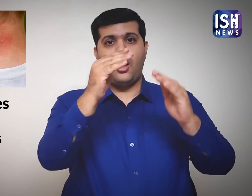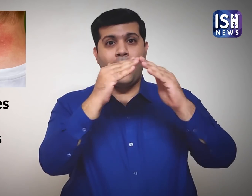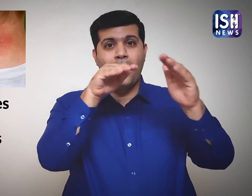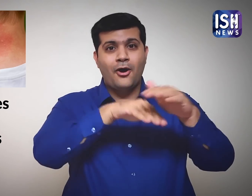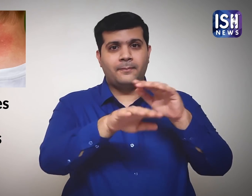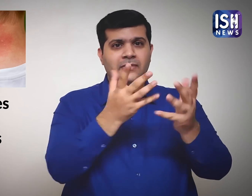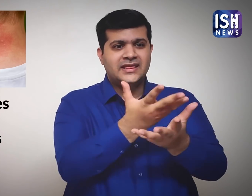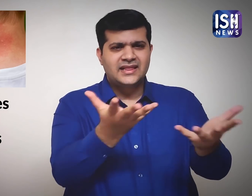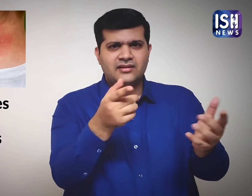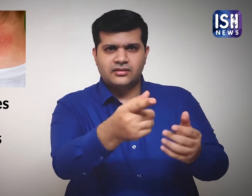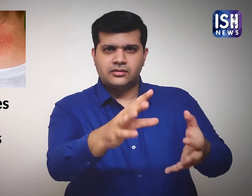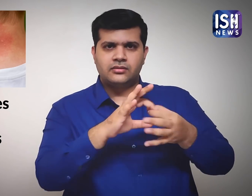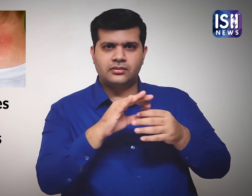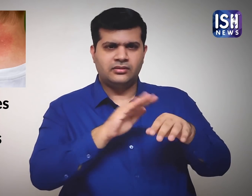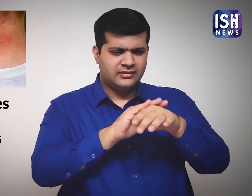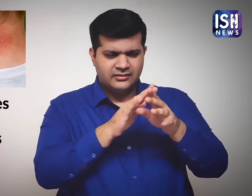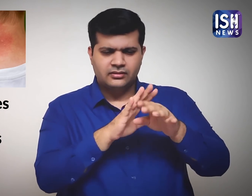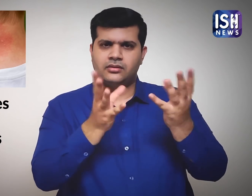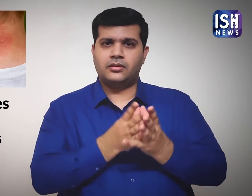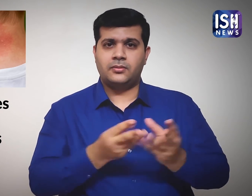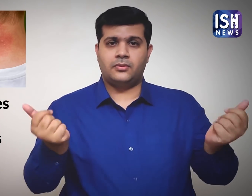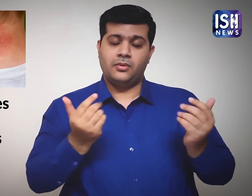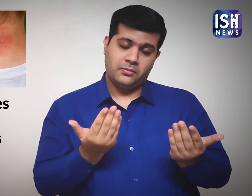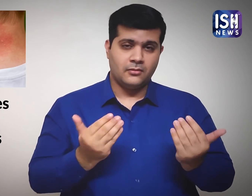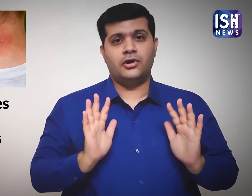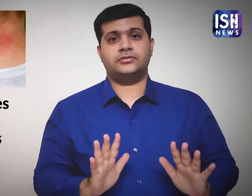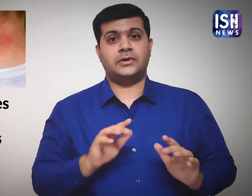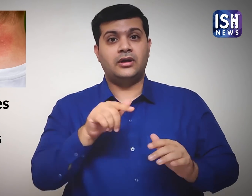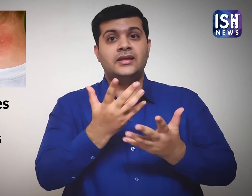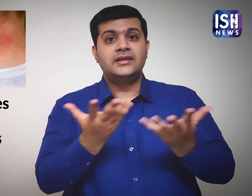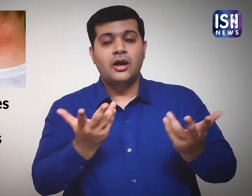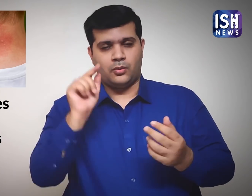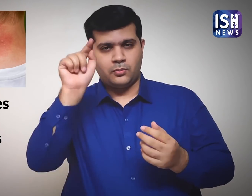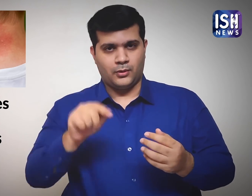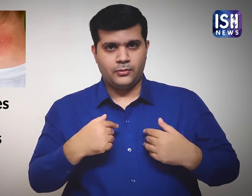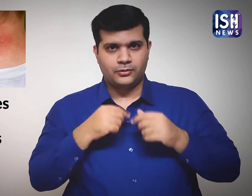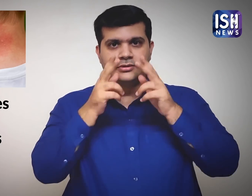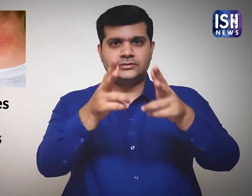I will tell you some things from your kitchen which can be used.